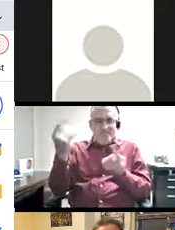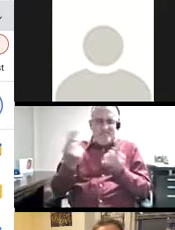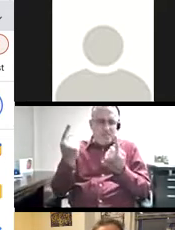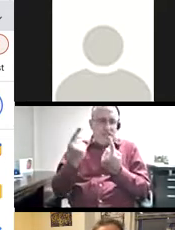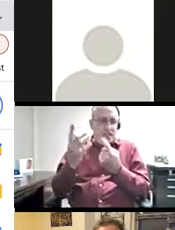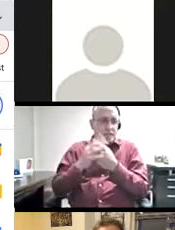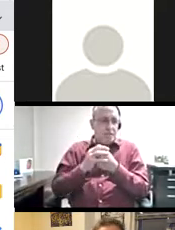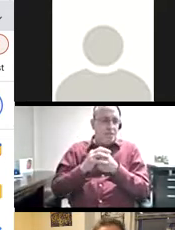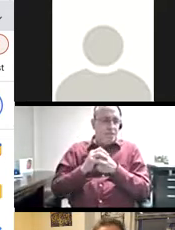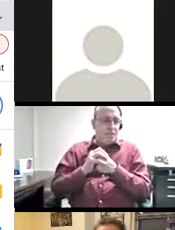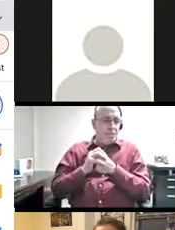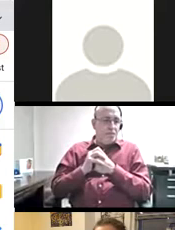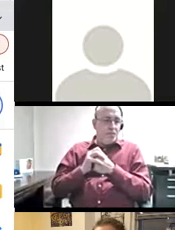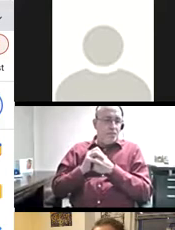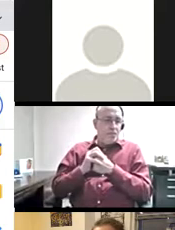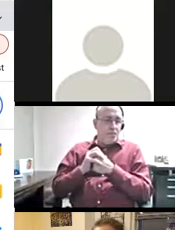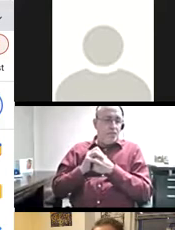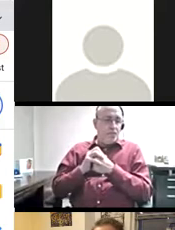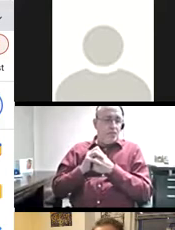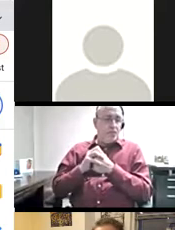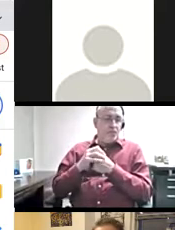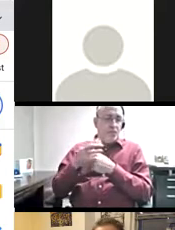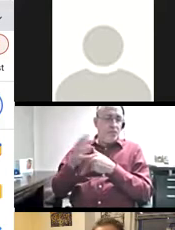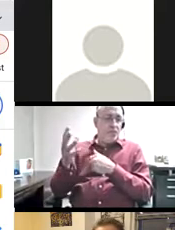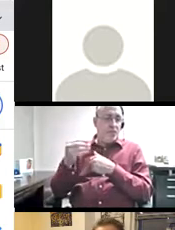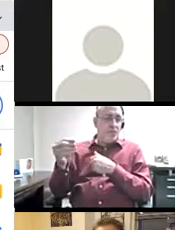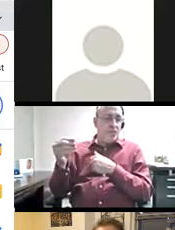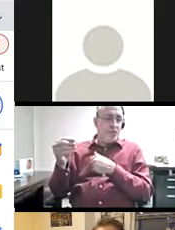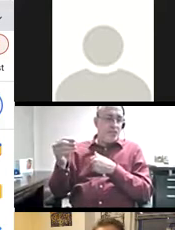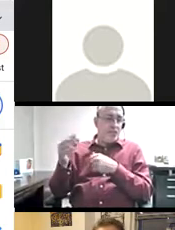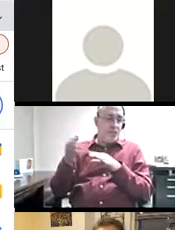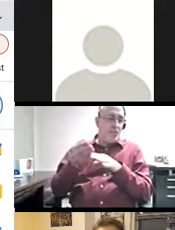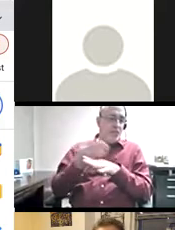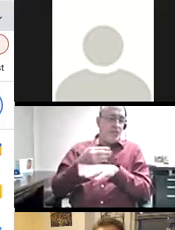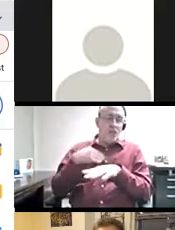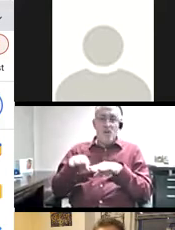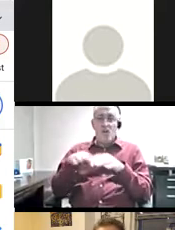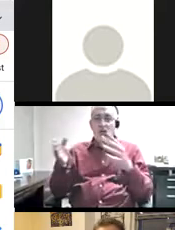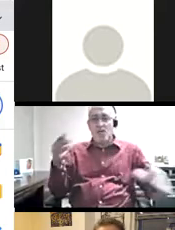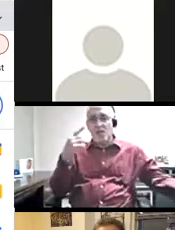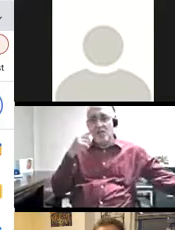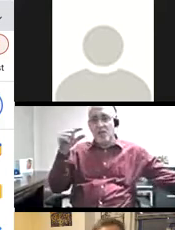Just like a draw down an idea, to just kind of reflect on what we've heard before we open